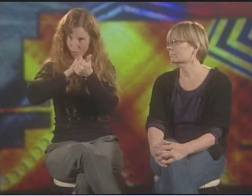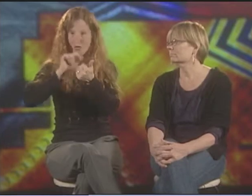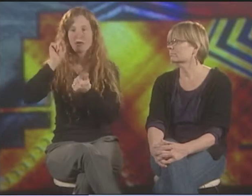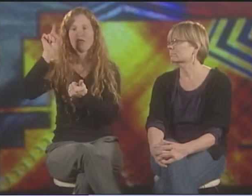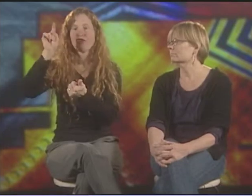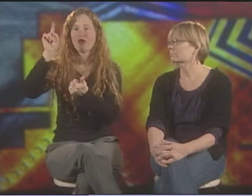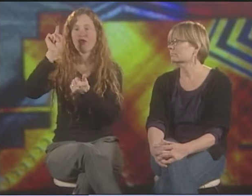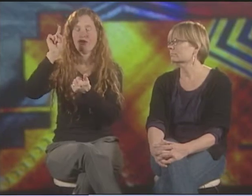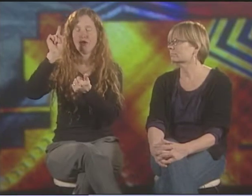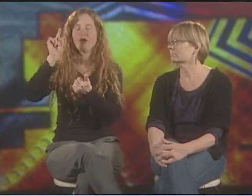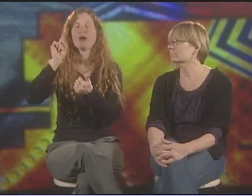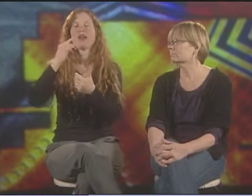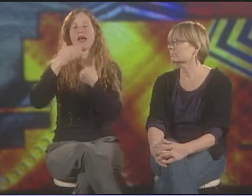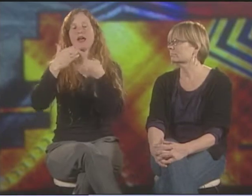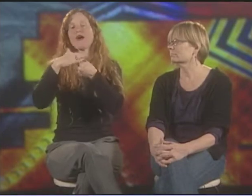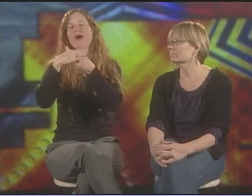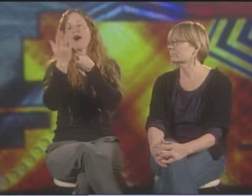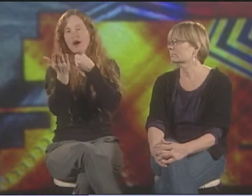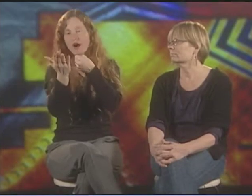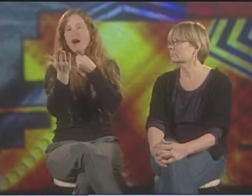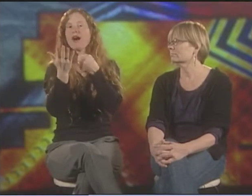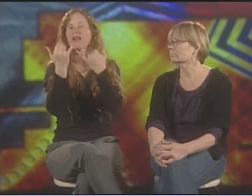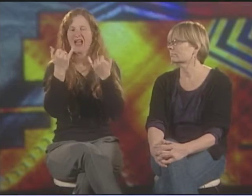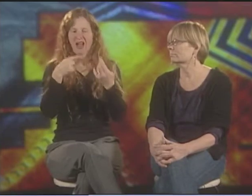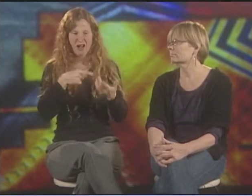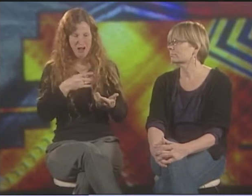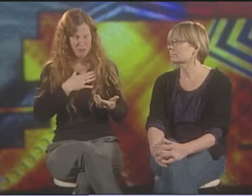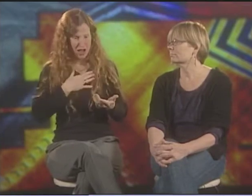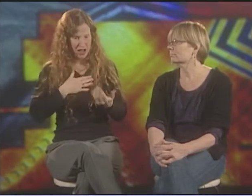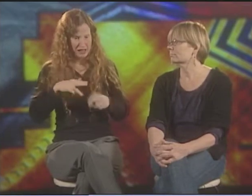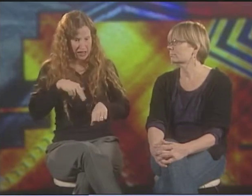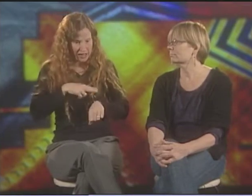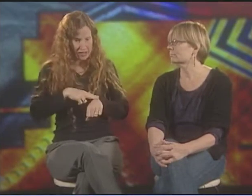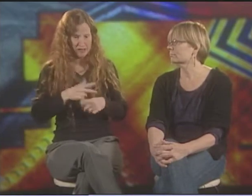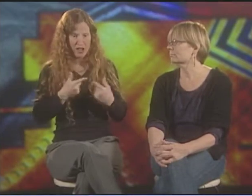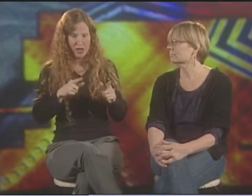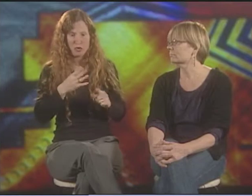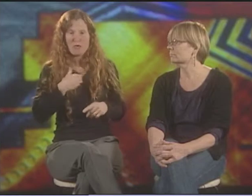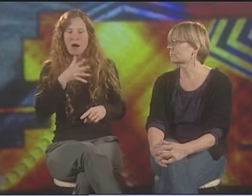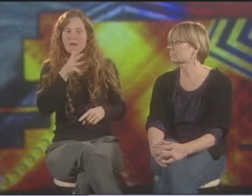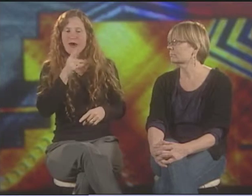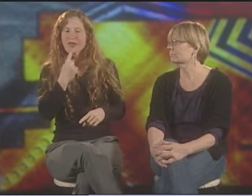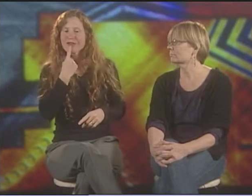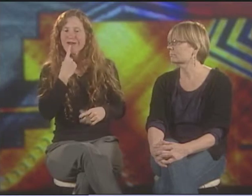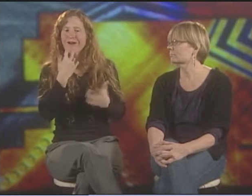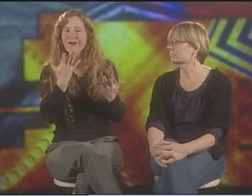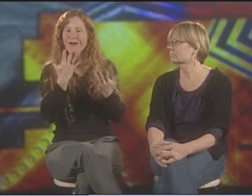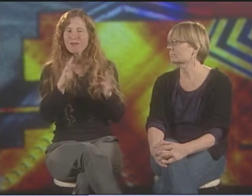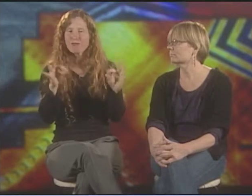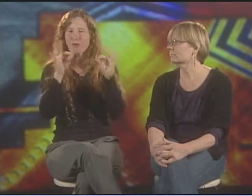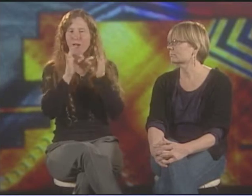THEN THEY THINK THAT THEY RAISED AN ESTIMATION OF THEIR OPPRESSOR. THEY'RE BRAINWASHED IN A SENSE.